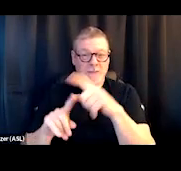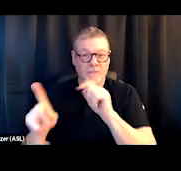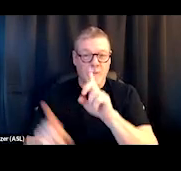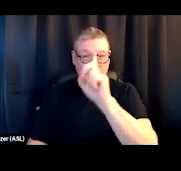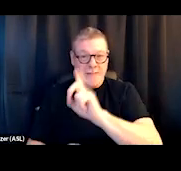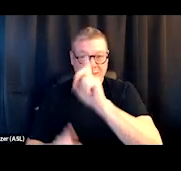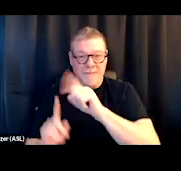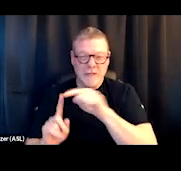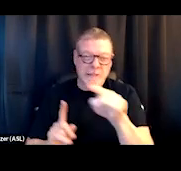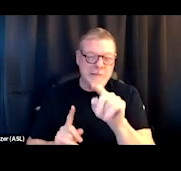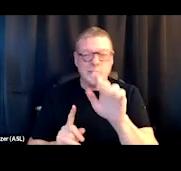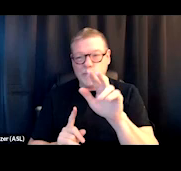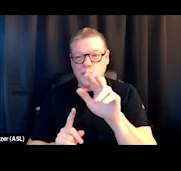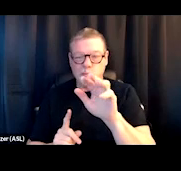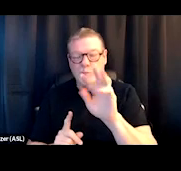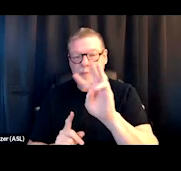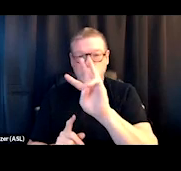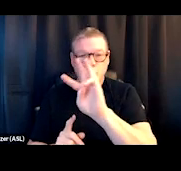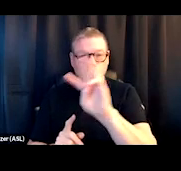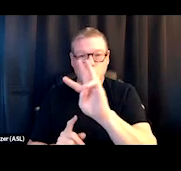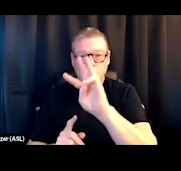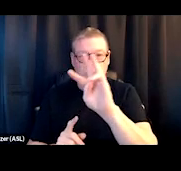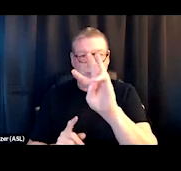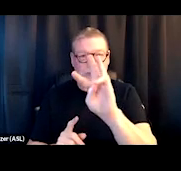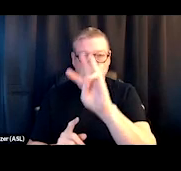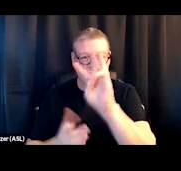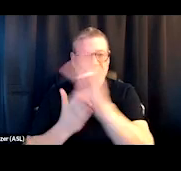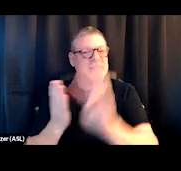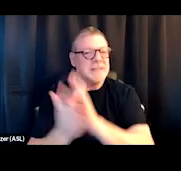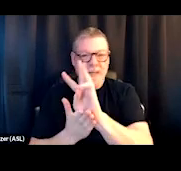it's about a 6 1/2-7 hour round trip drive.